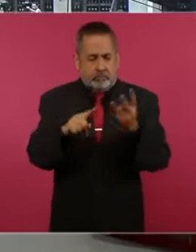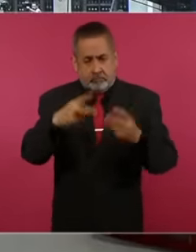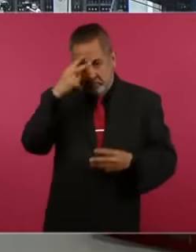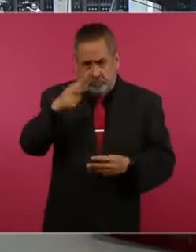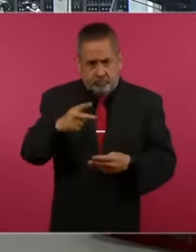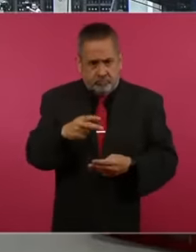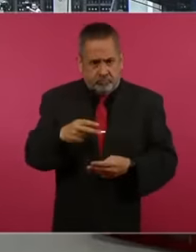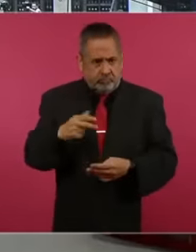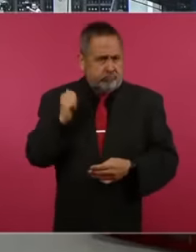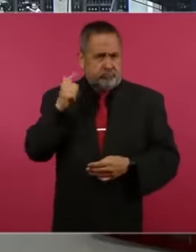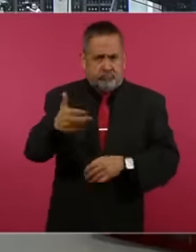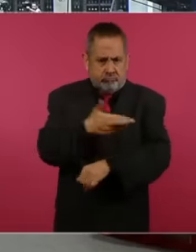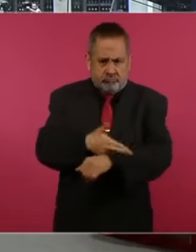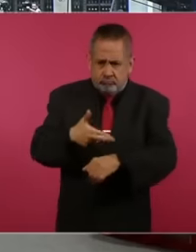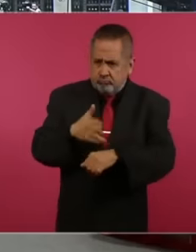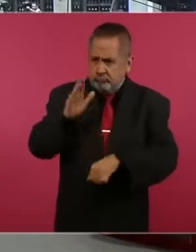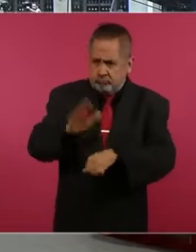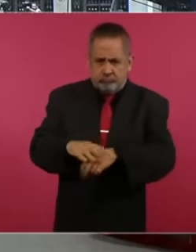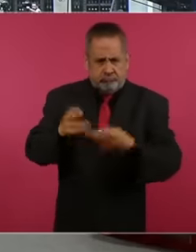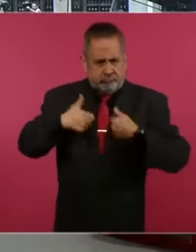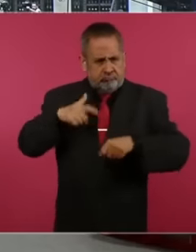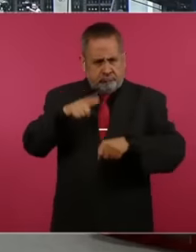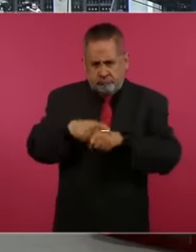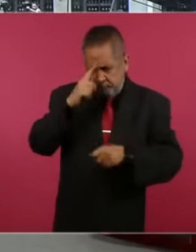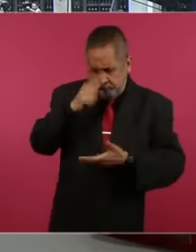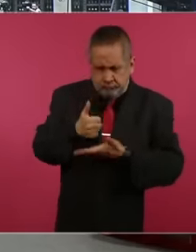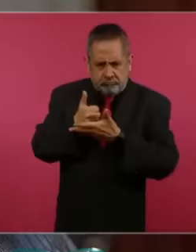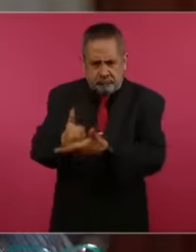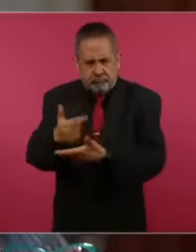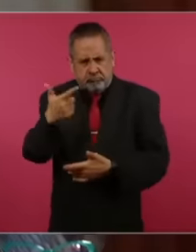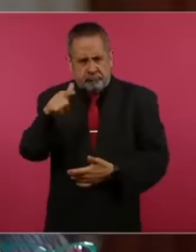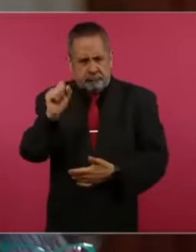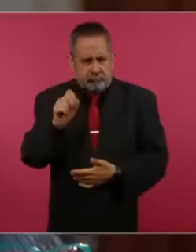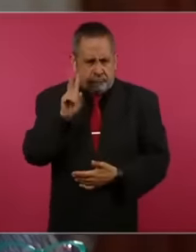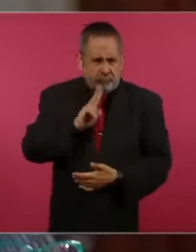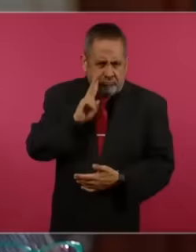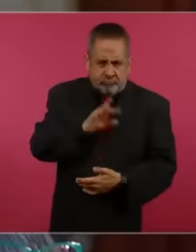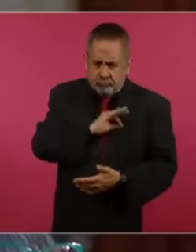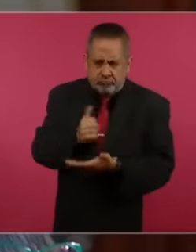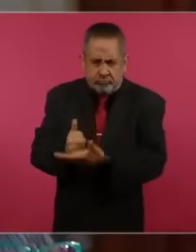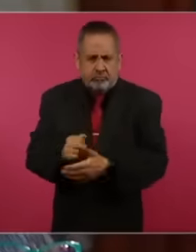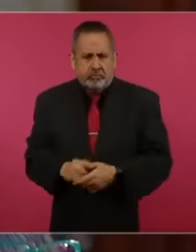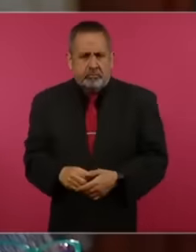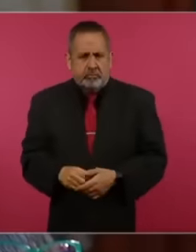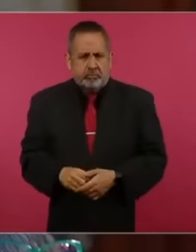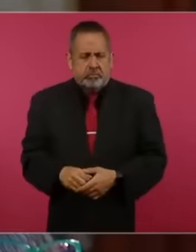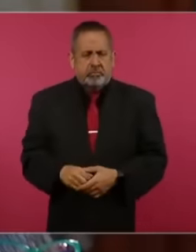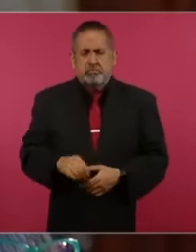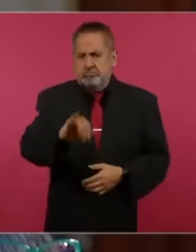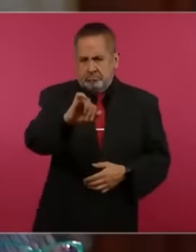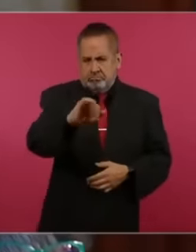take some other measure personally to help gl what he is asking for And this,